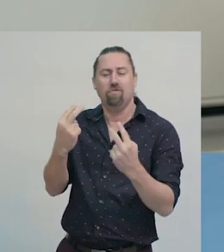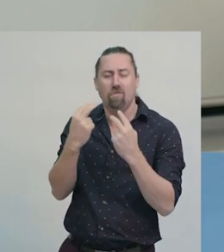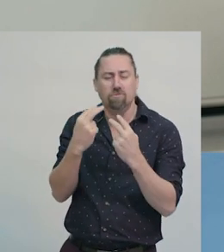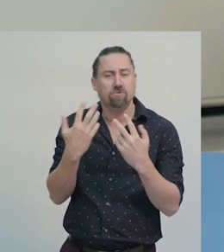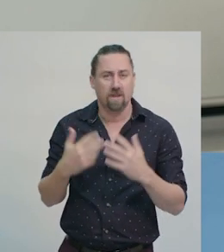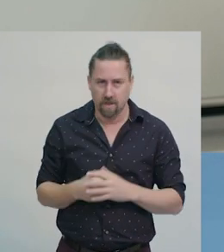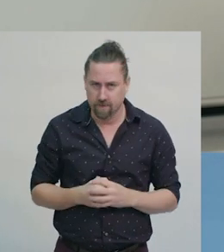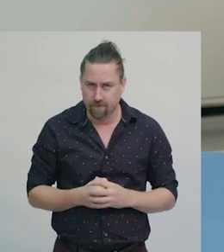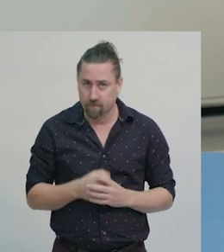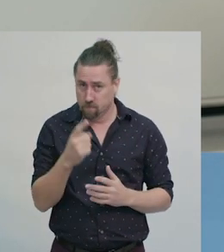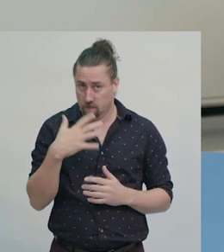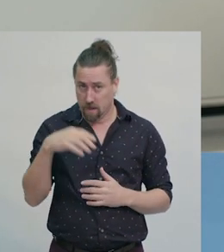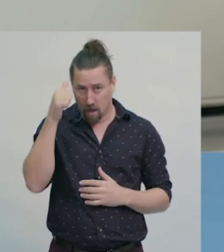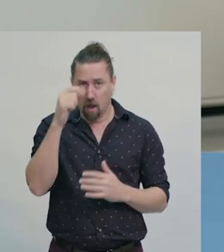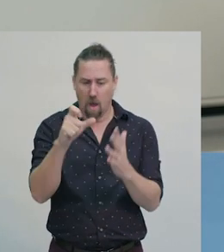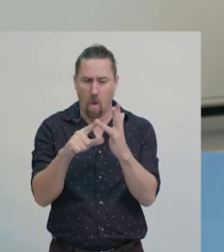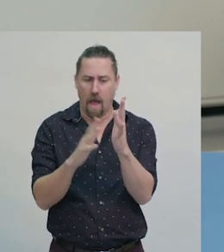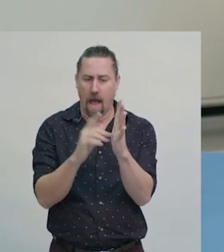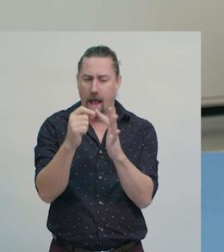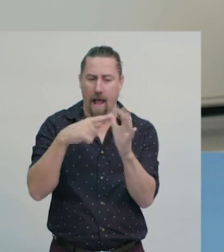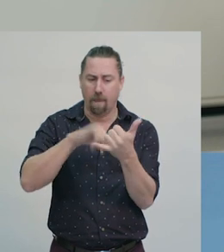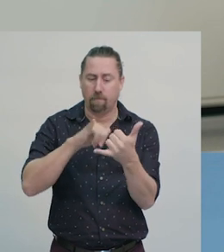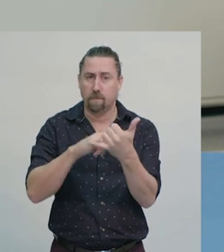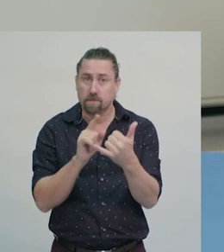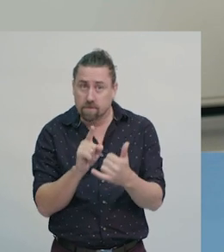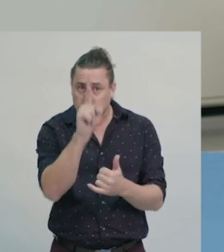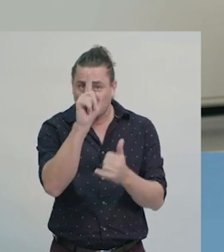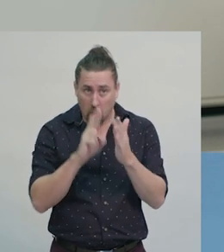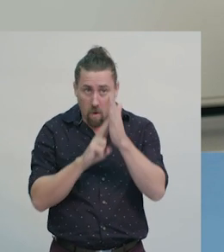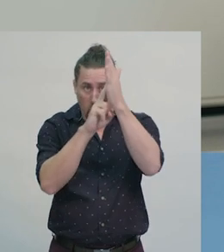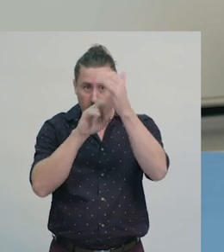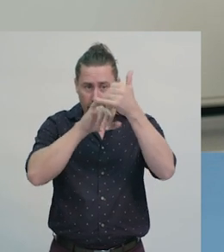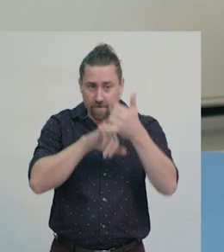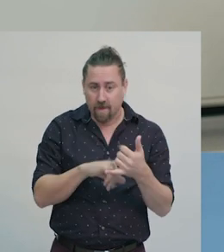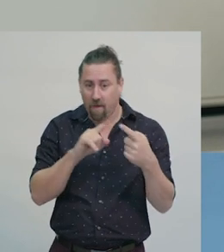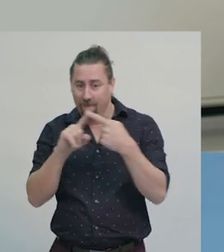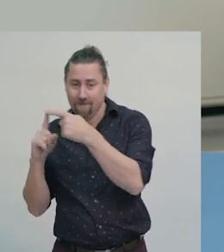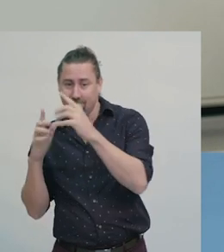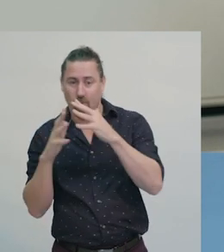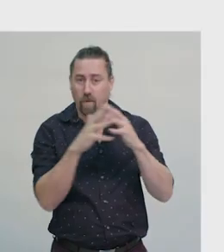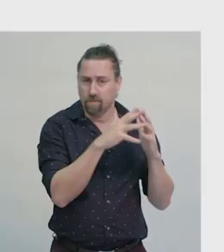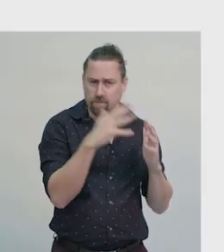You will need to know the compass points - north, south, east and west.